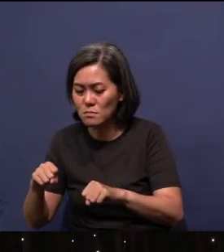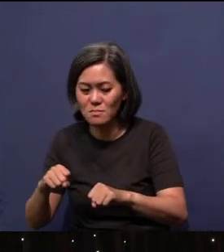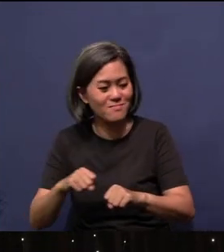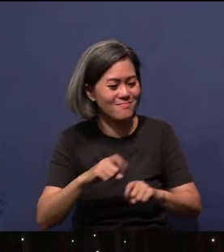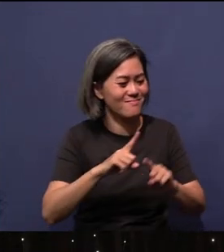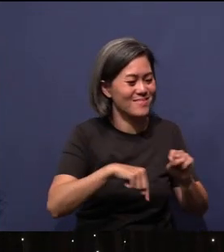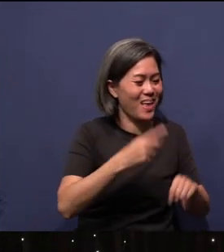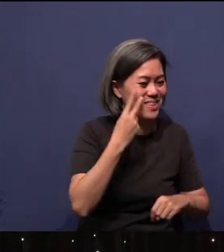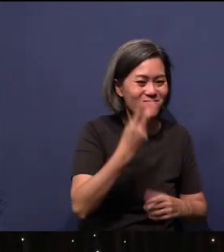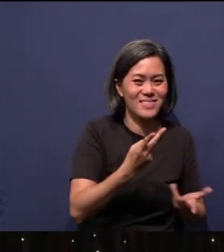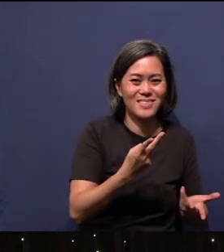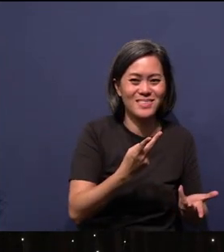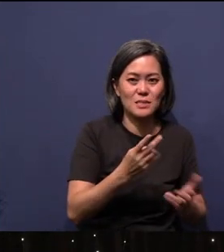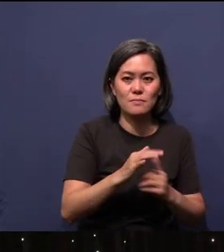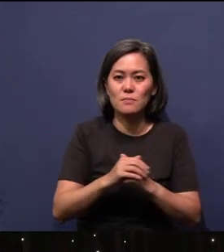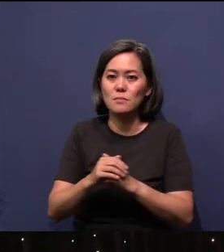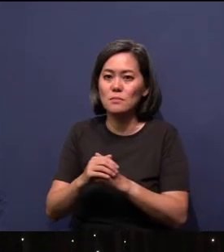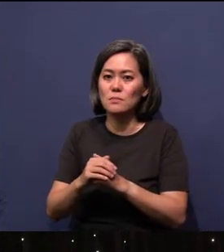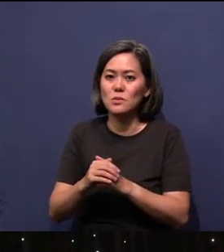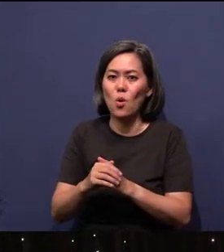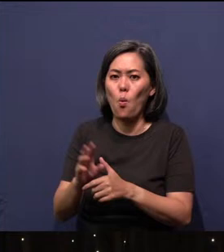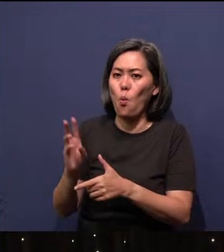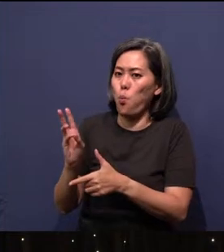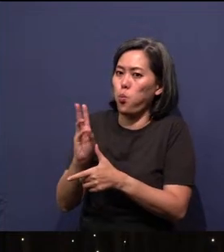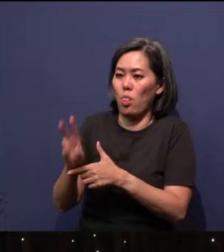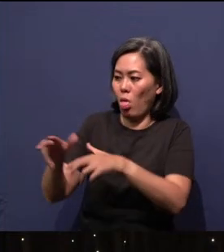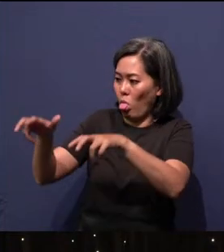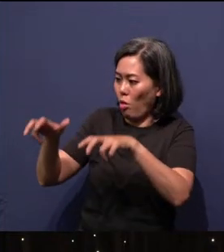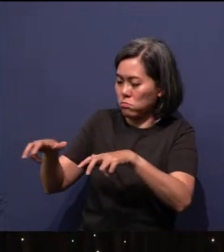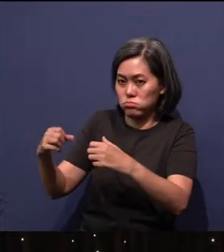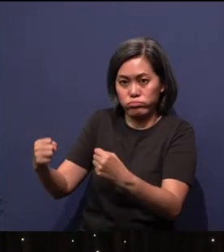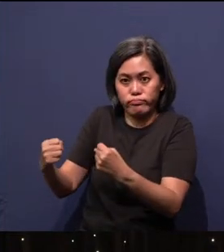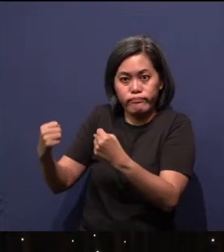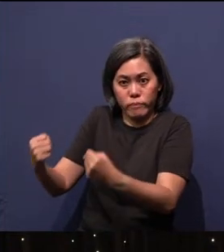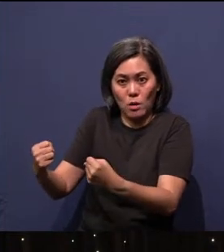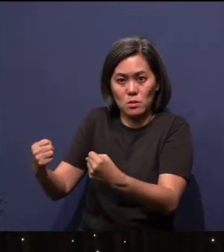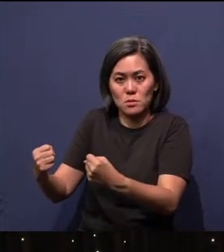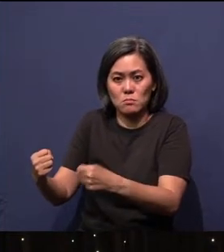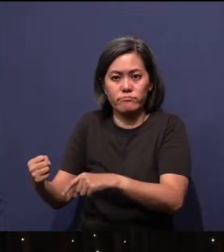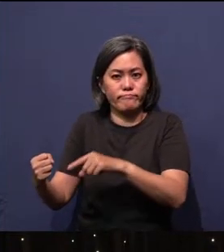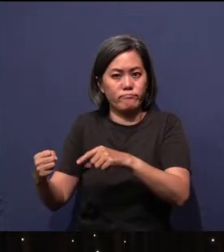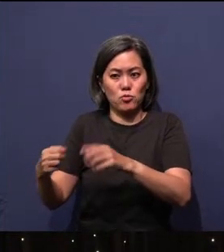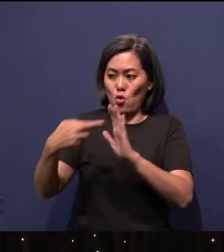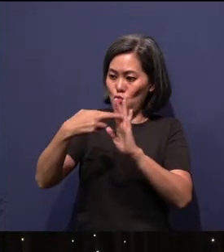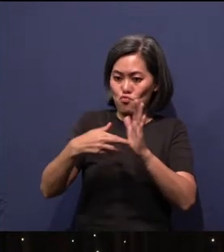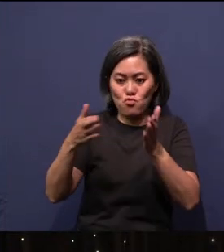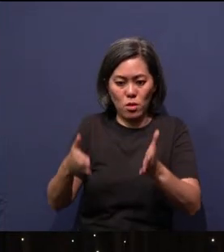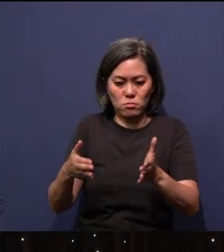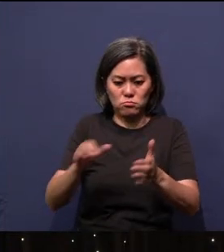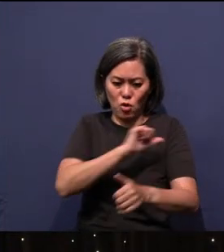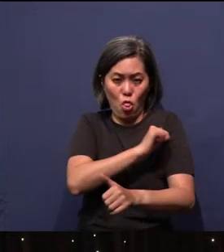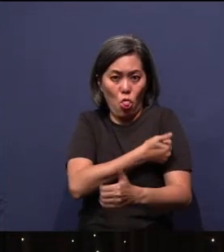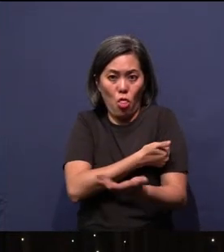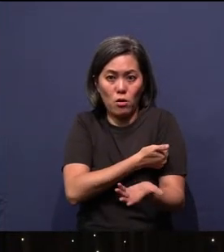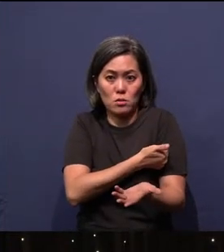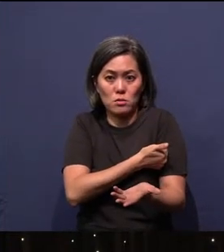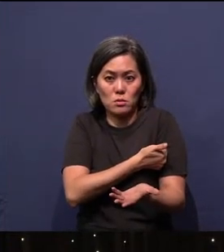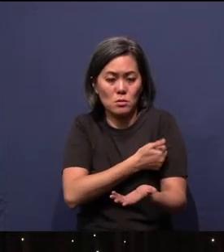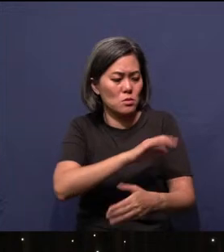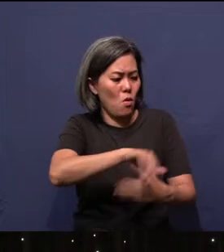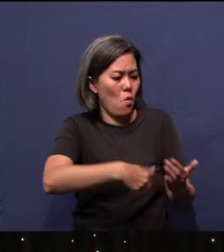We carry on reading: For He is before all things, and in Him all things hold together.